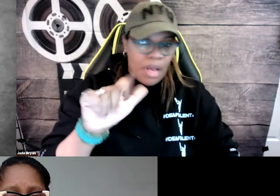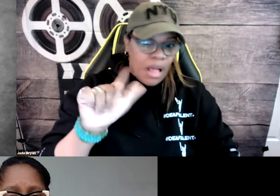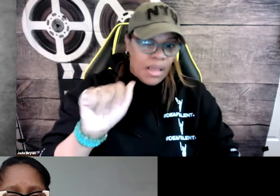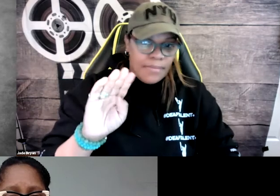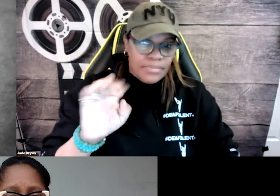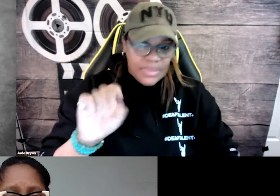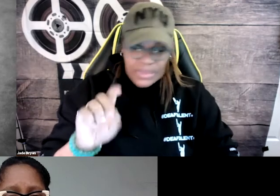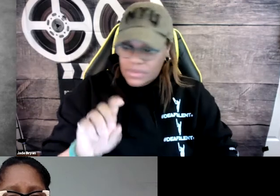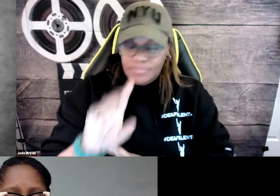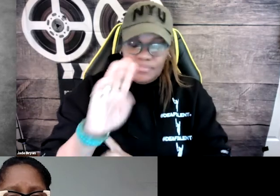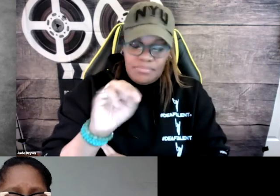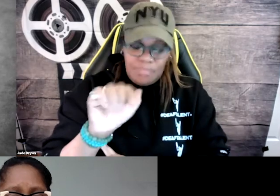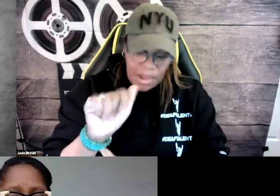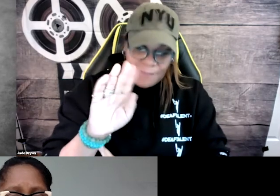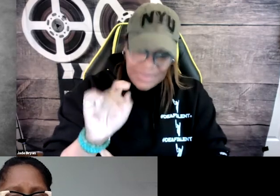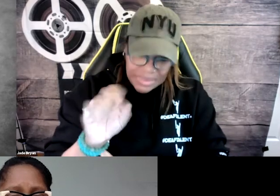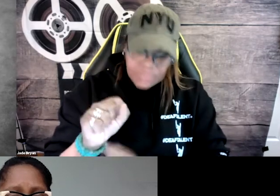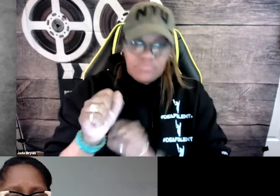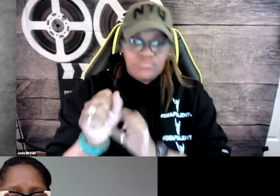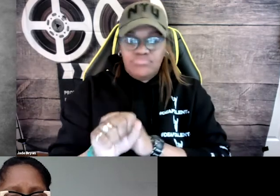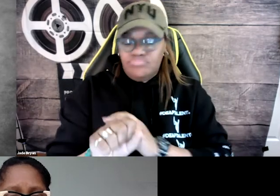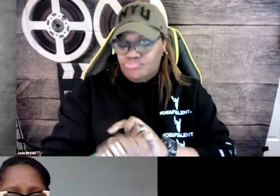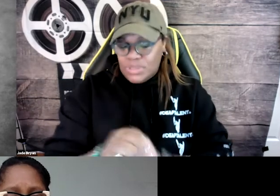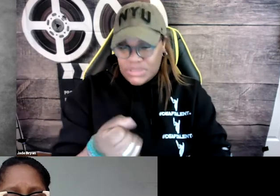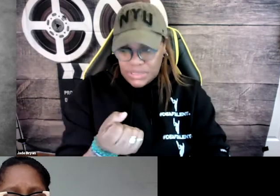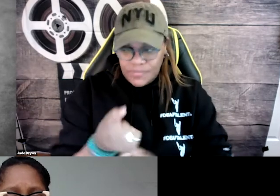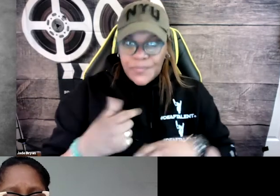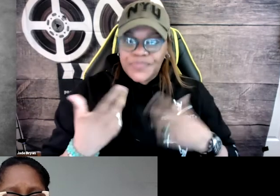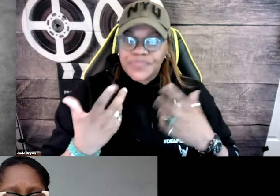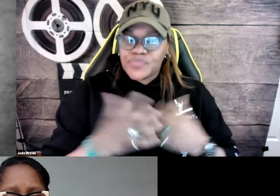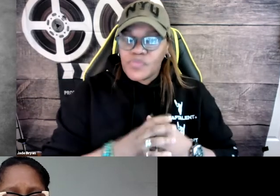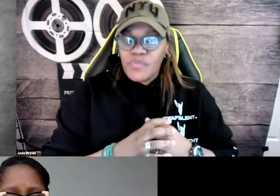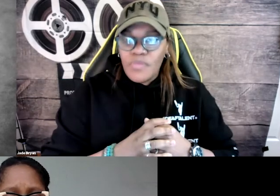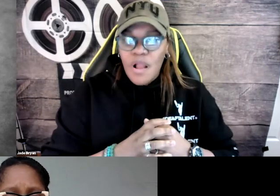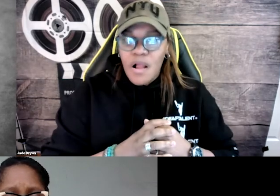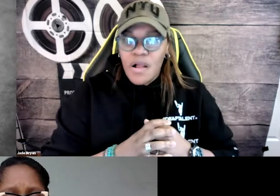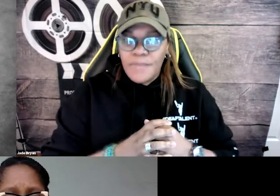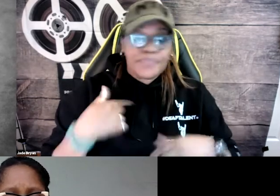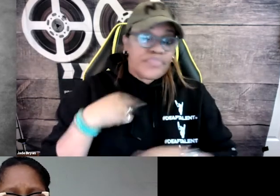I have four different bracelets that I'm wearing on my wrist.